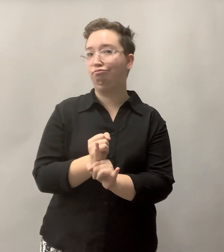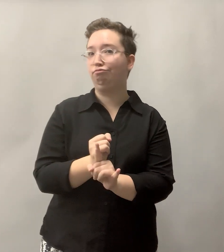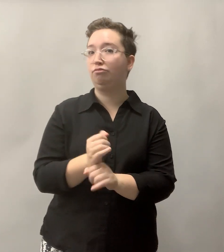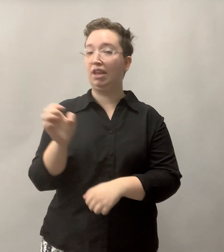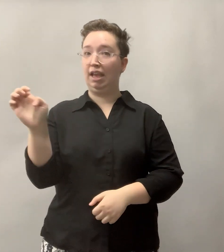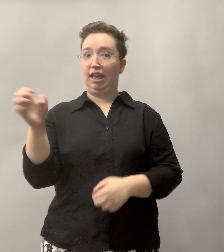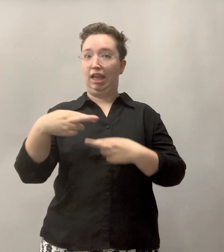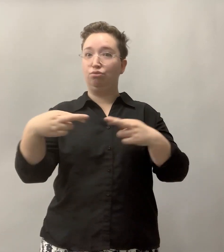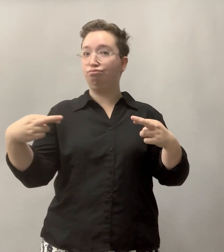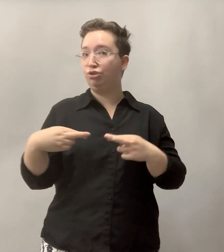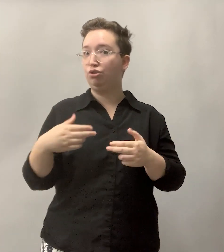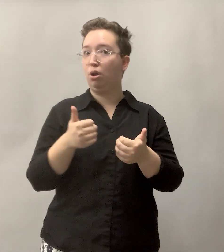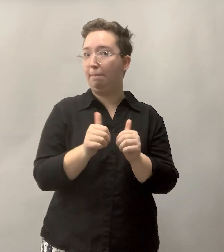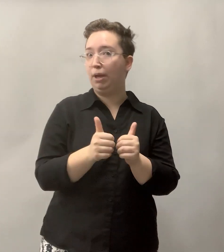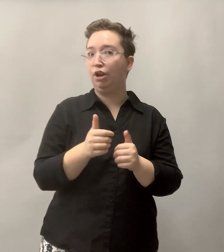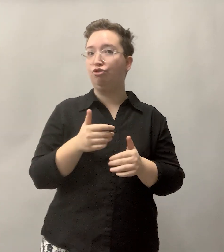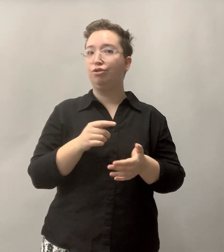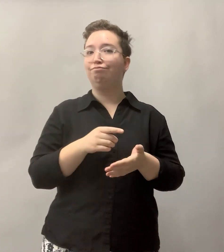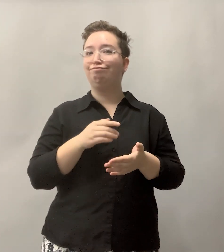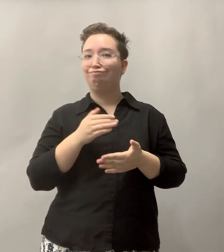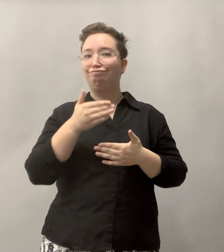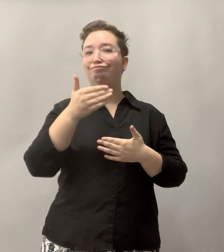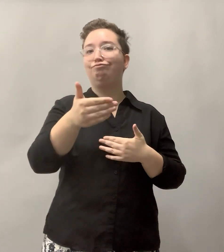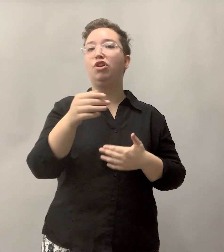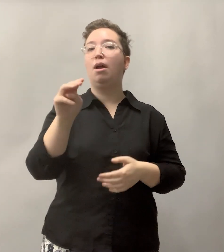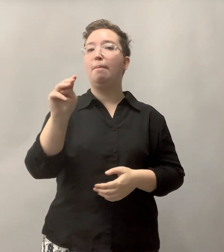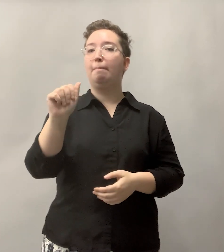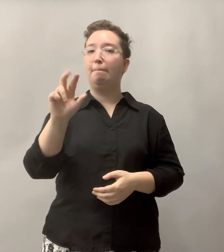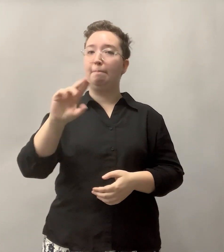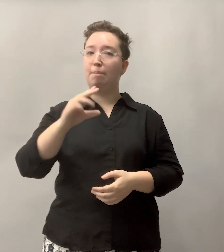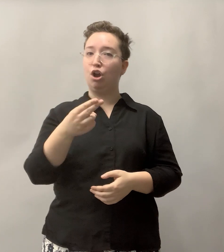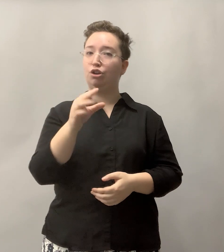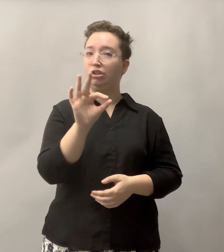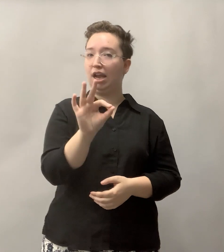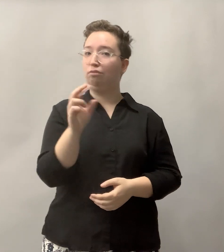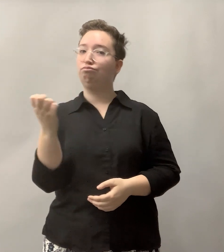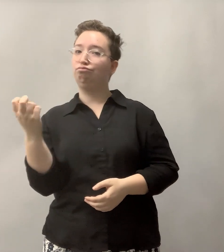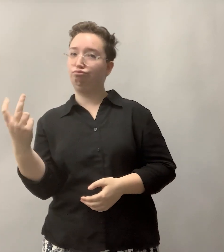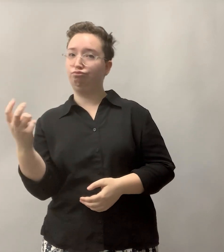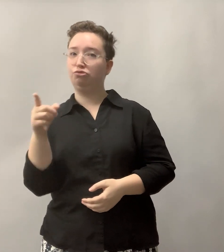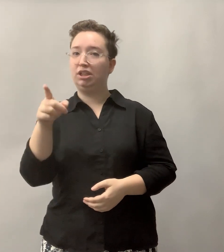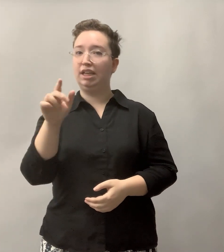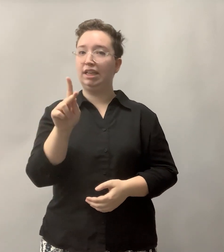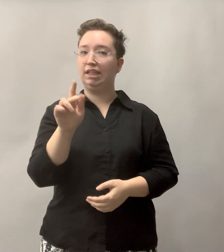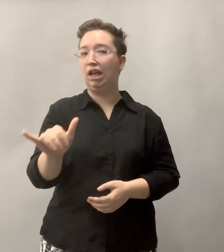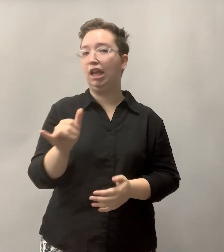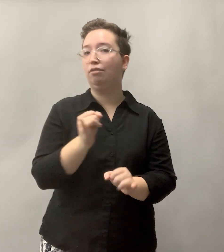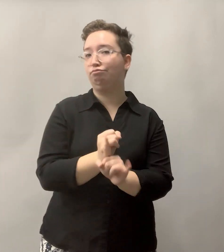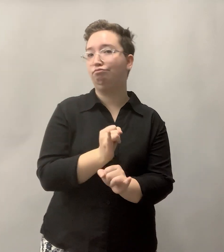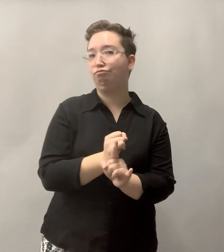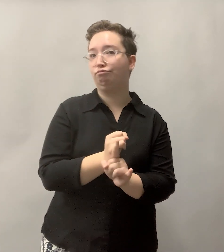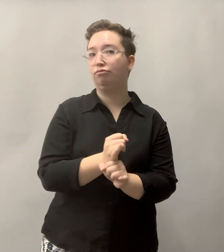The East Regional competition will be held March 9-12 at Kentucky School for the Deaf.